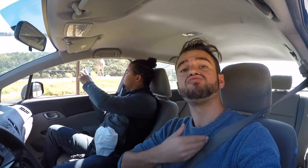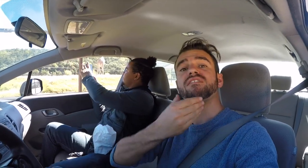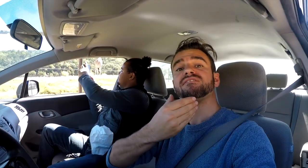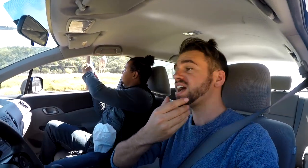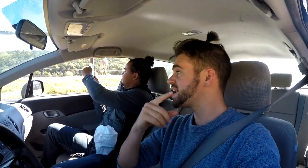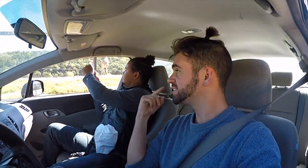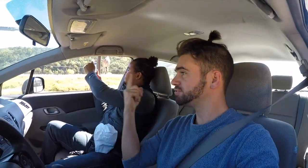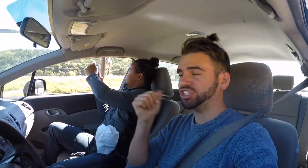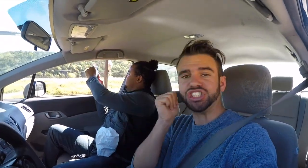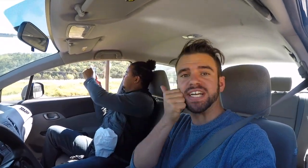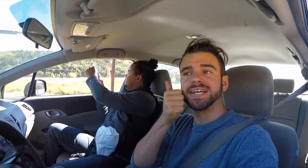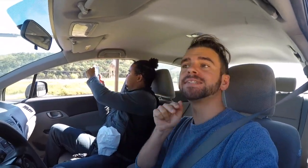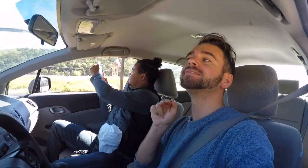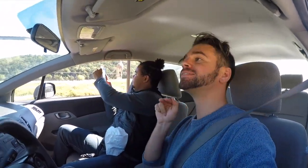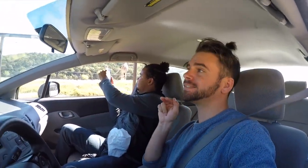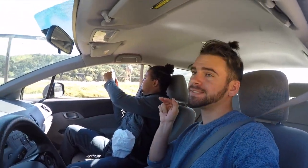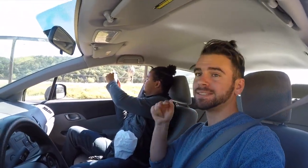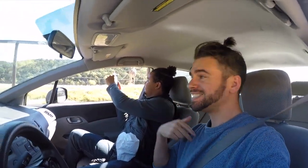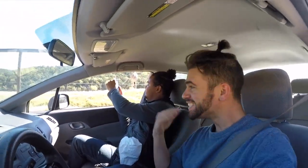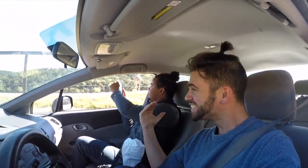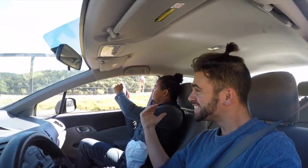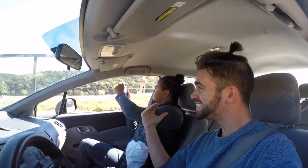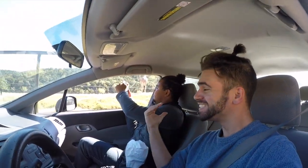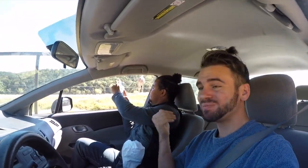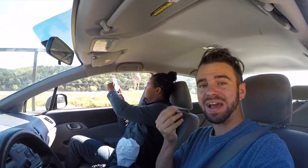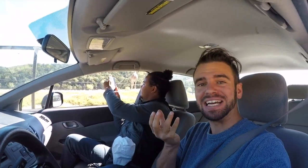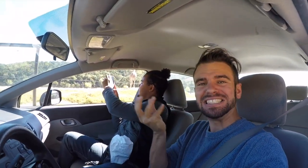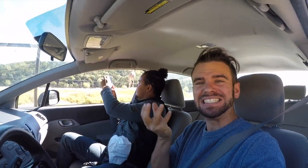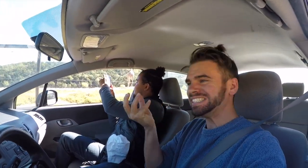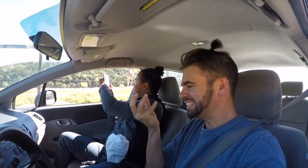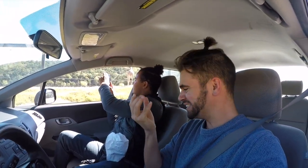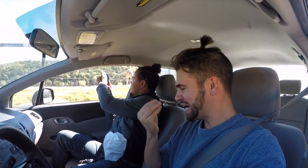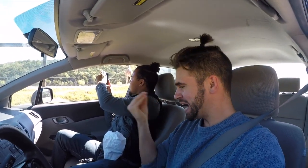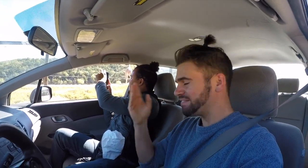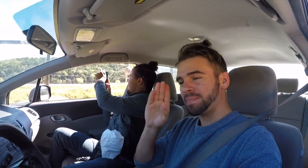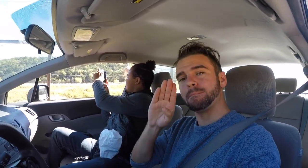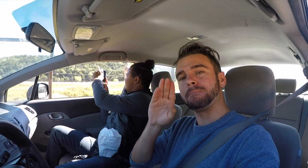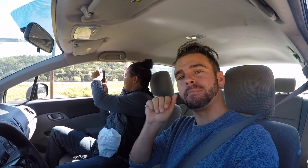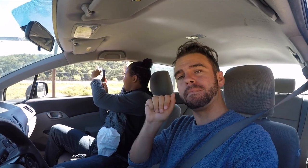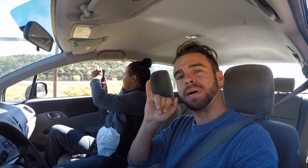I guess Giraffes are shy to come and see us! We tried to feed them. Nothing has happened!